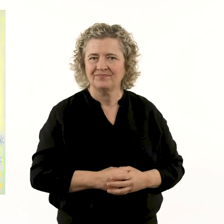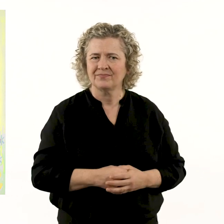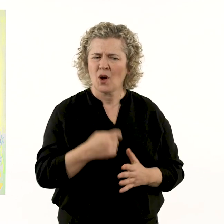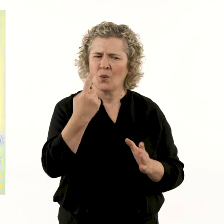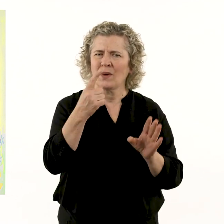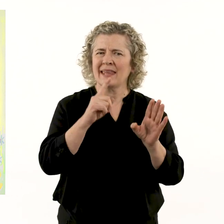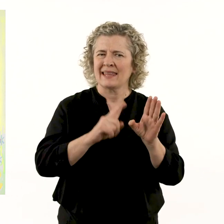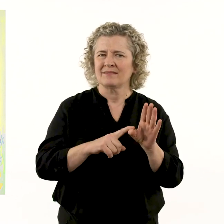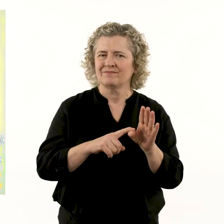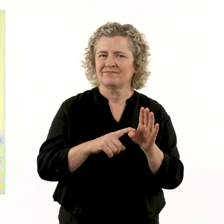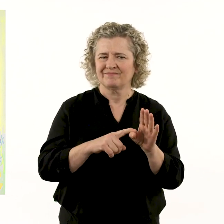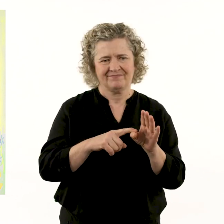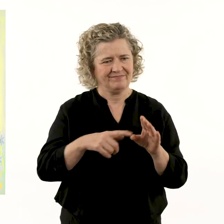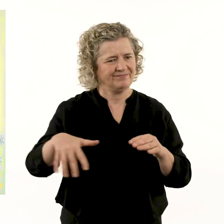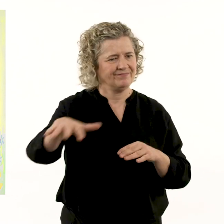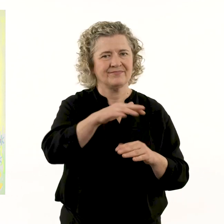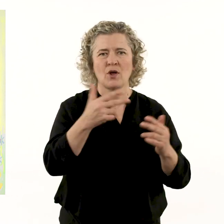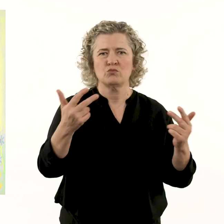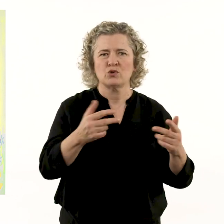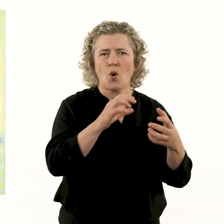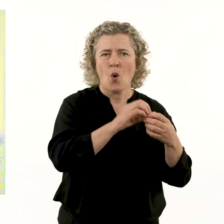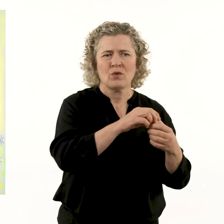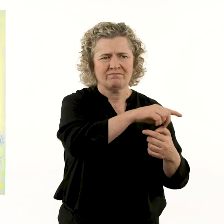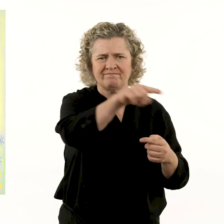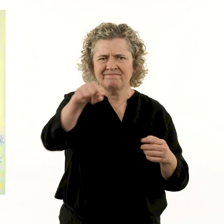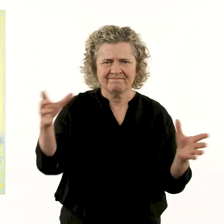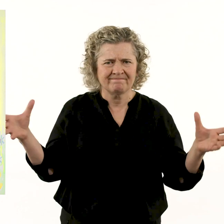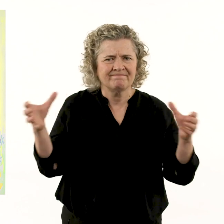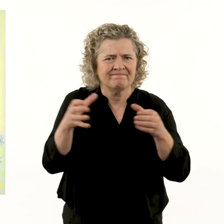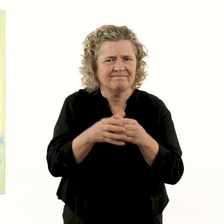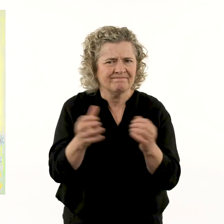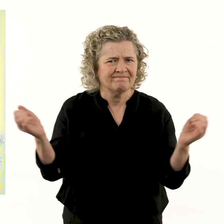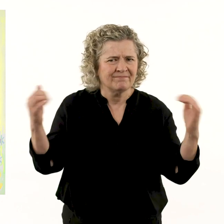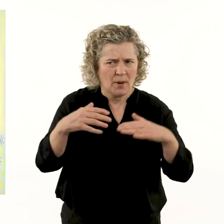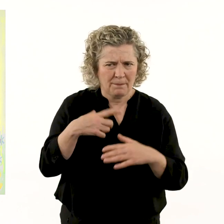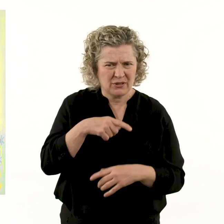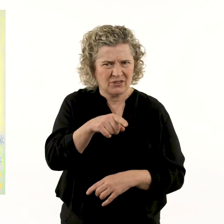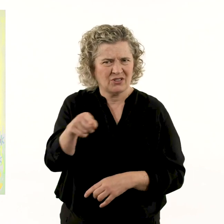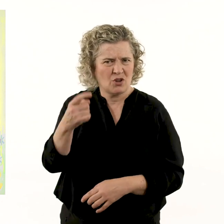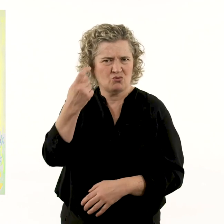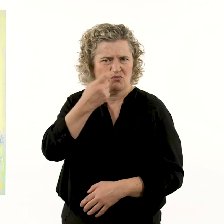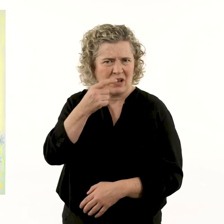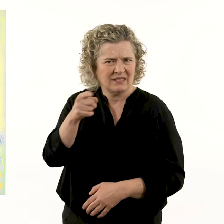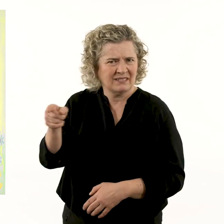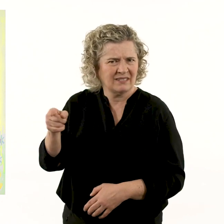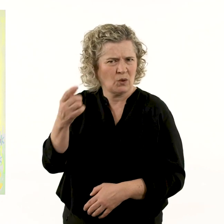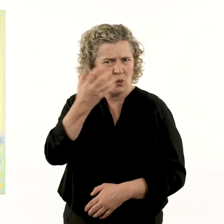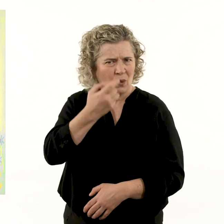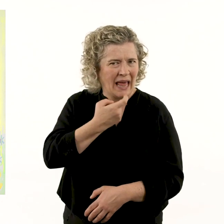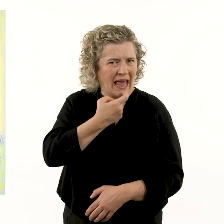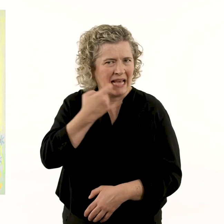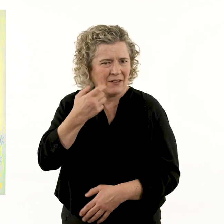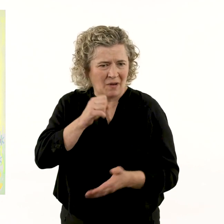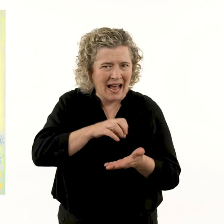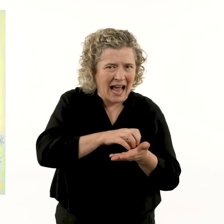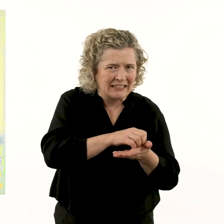‘One year, all the heads of the restaurants had to get together because the rats became addicted to